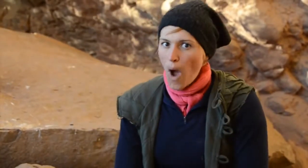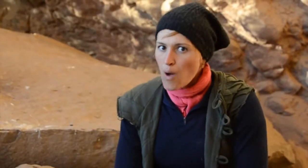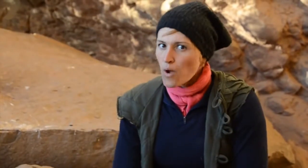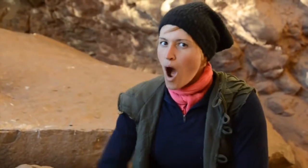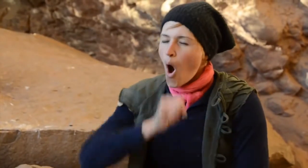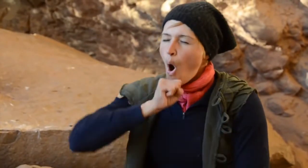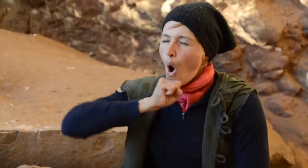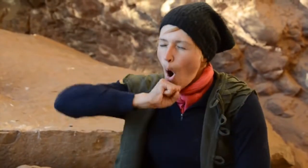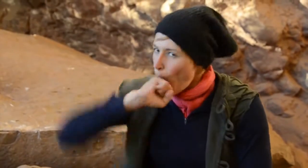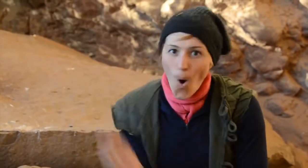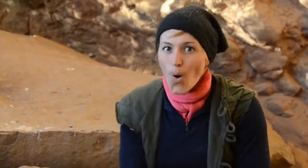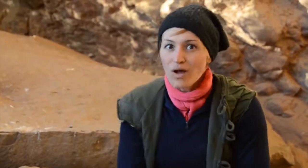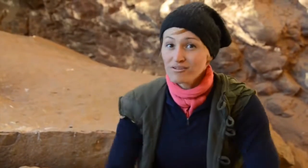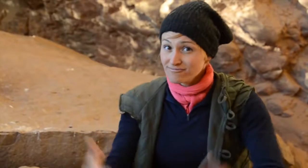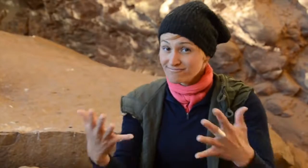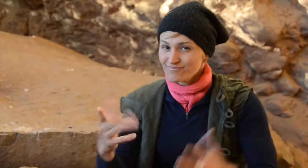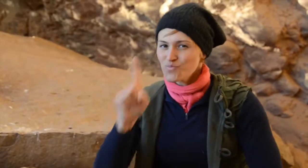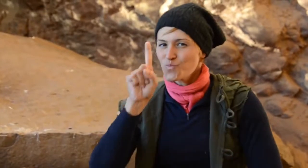I can see the edges where it broke off.